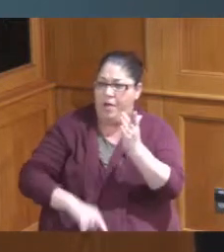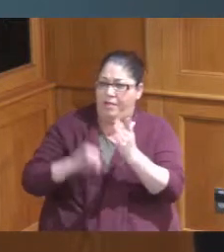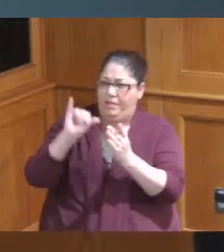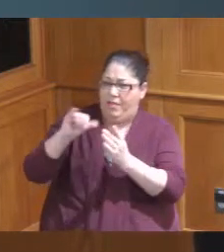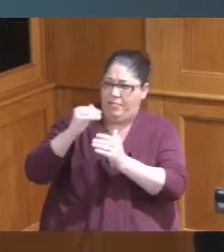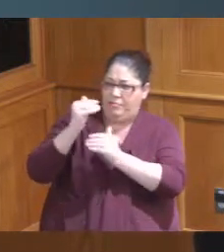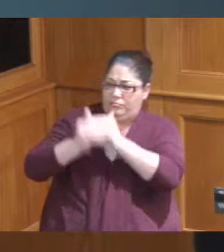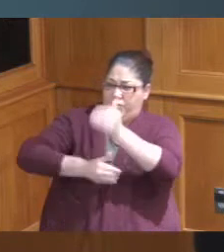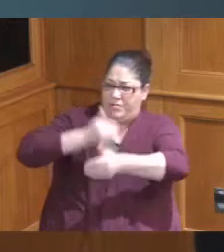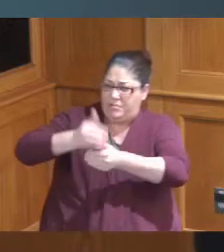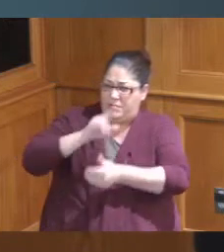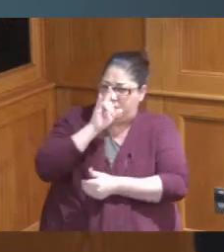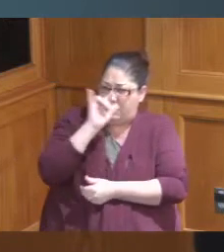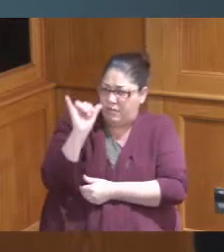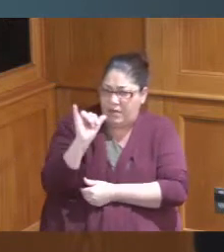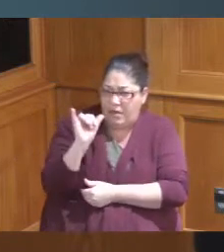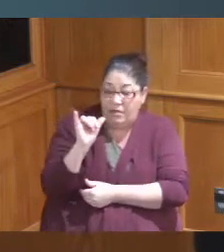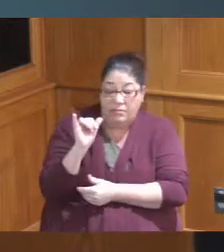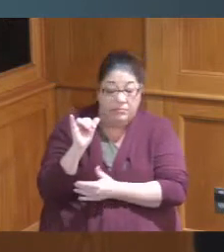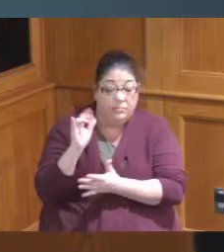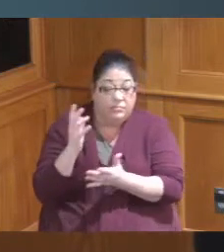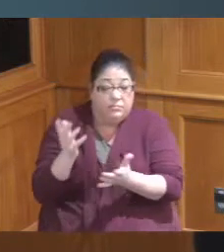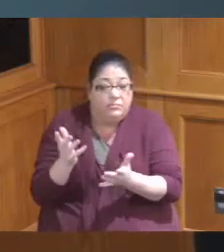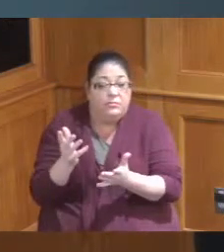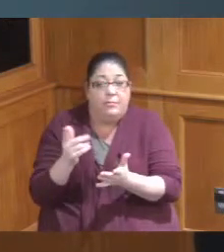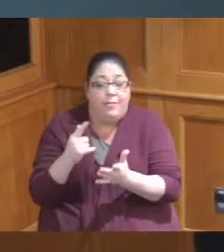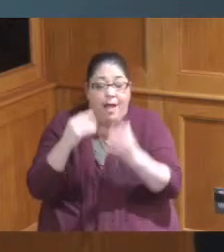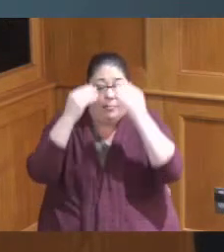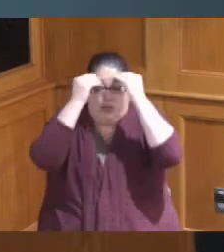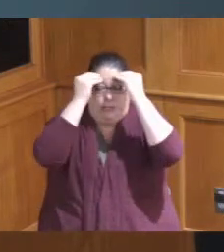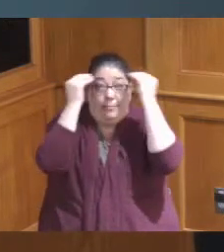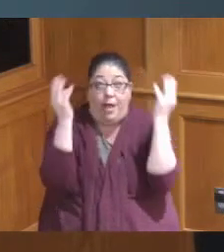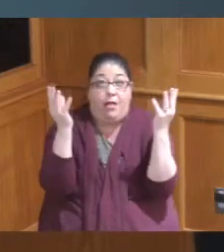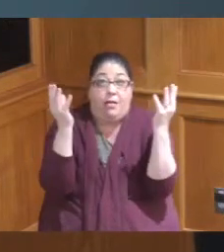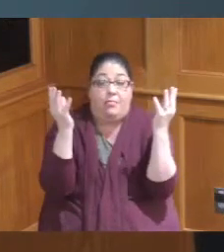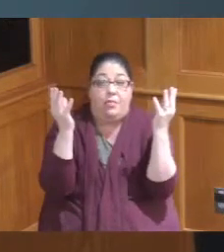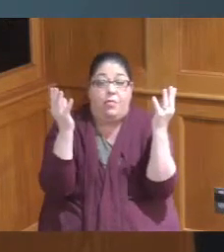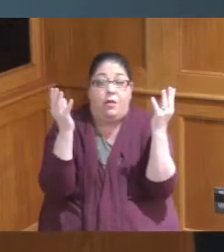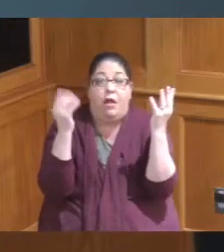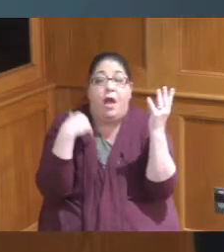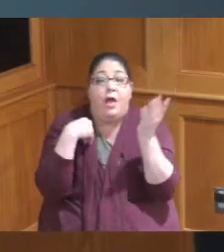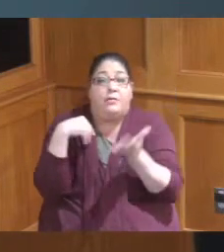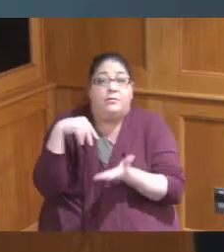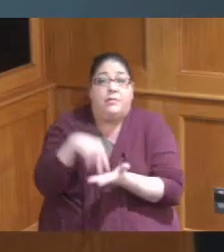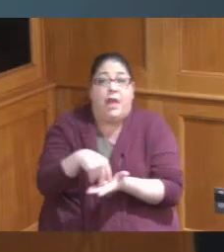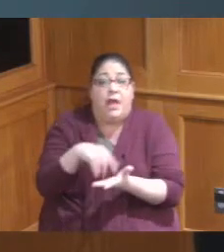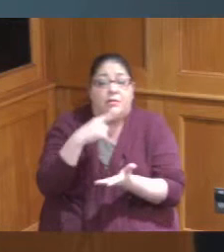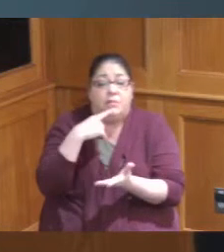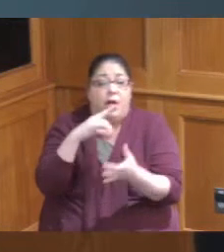it's just I mean it's mind-blowing that we stand up here and say oh we did this or in homelessness